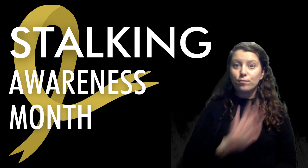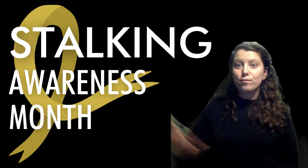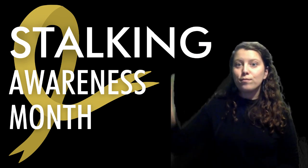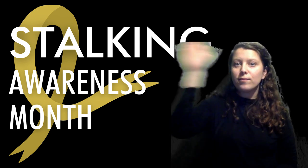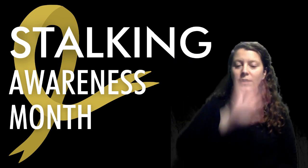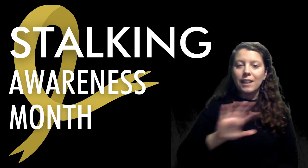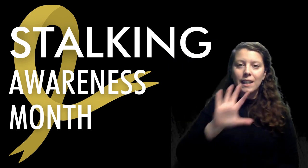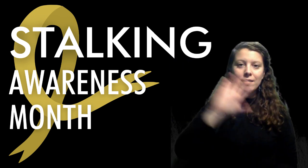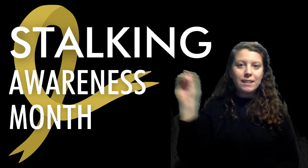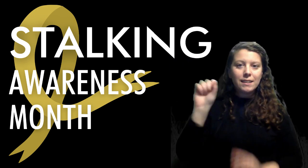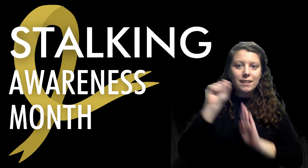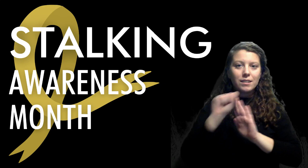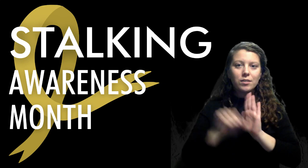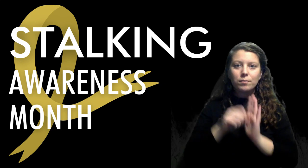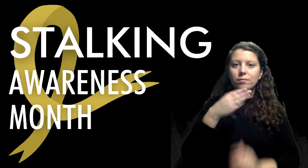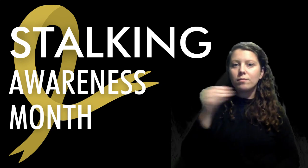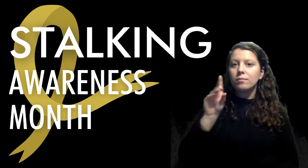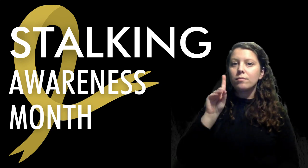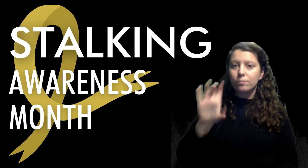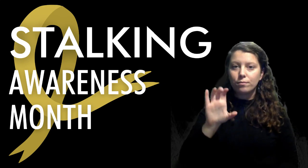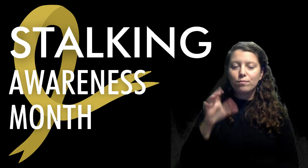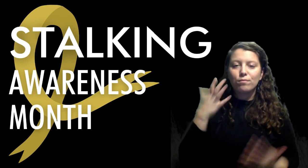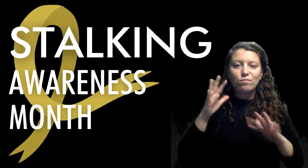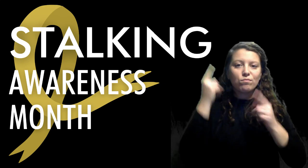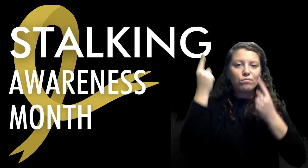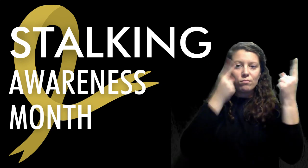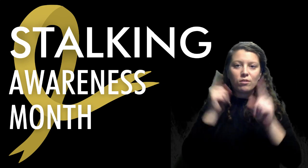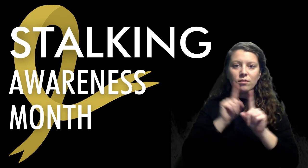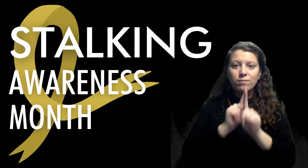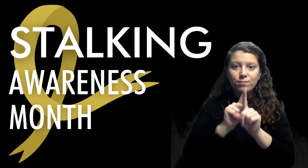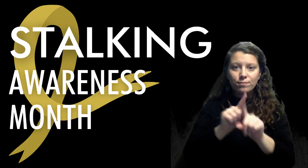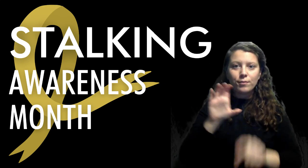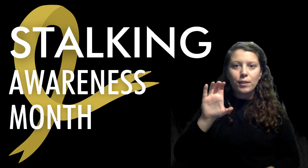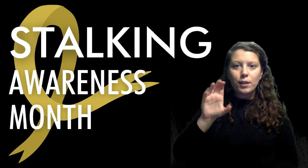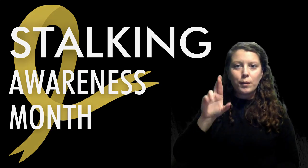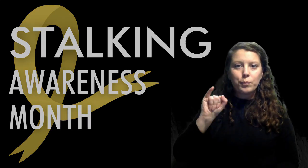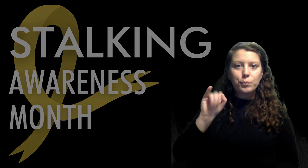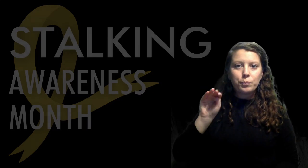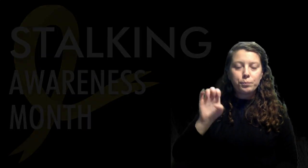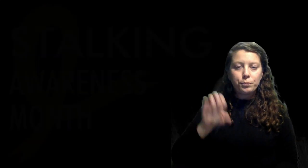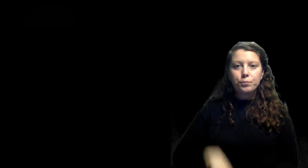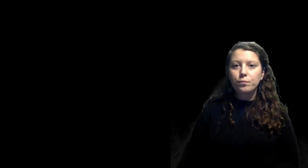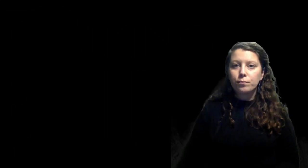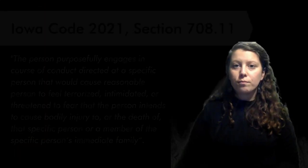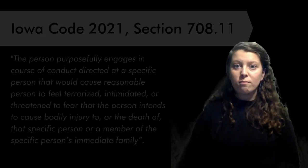Stalking is a crime and against the law in all 50 states and D.C.